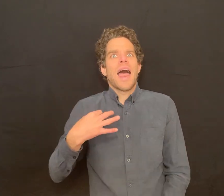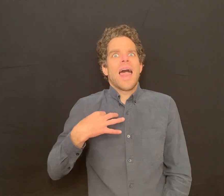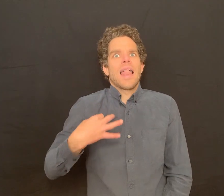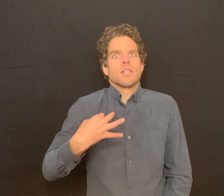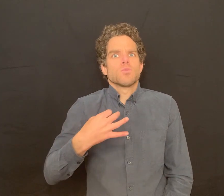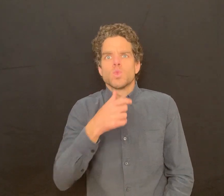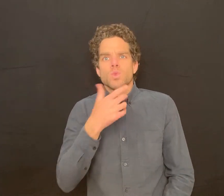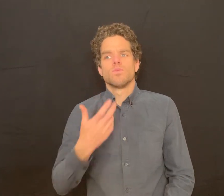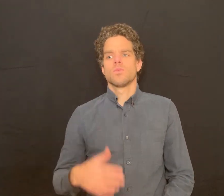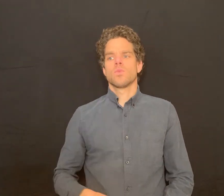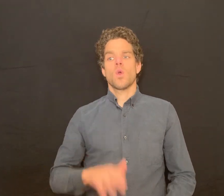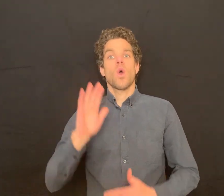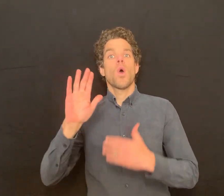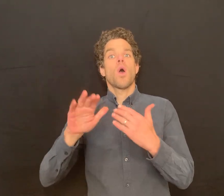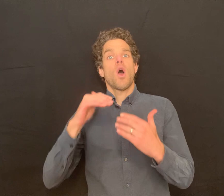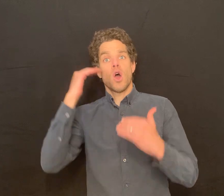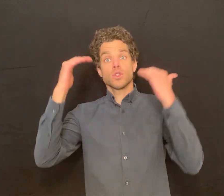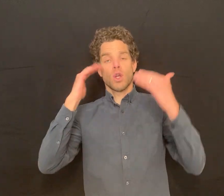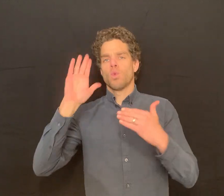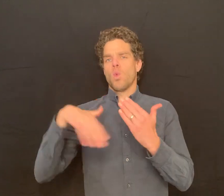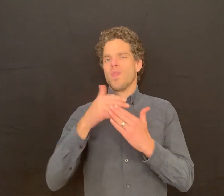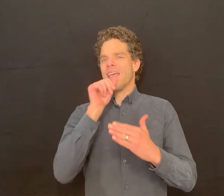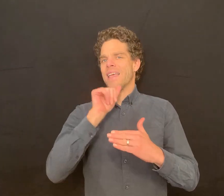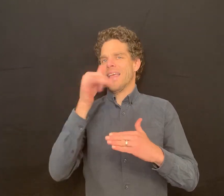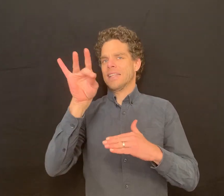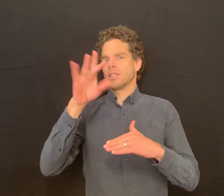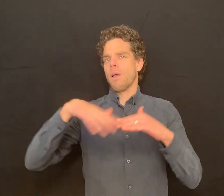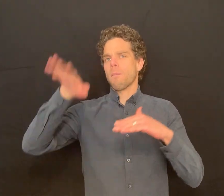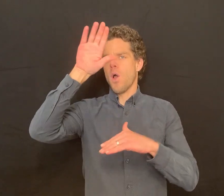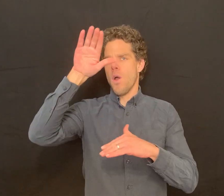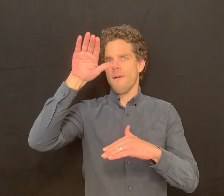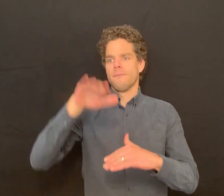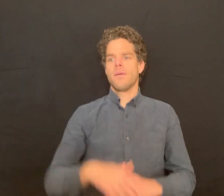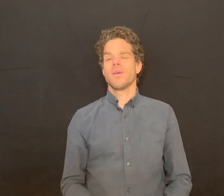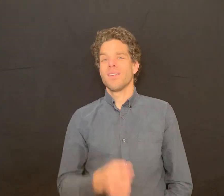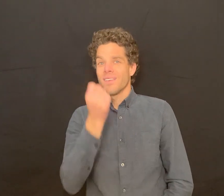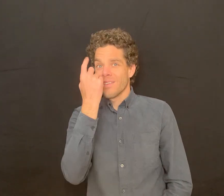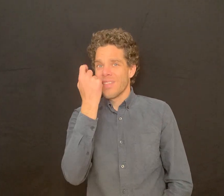Who is eligible? Adults, ages 18 and older.